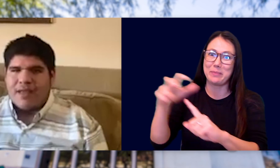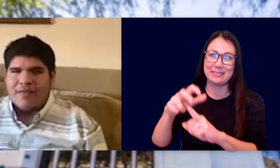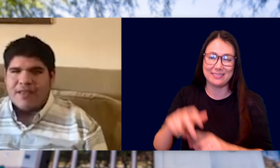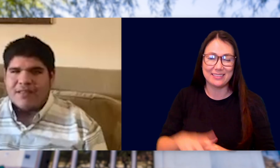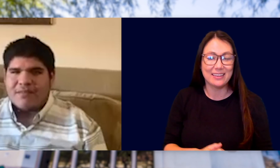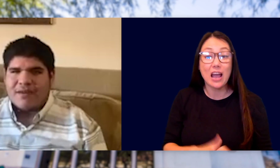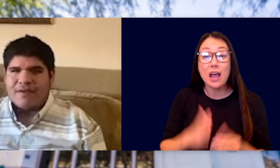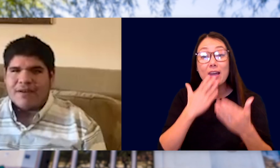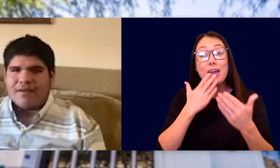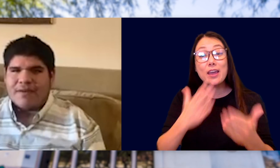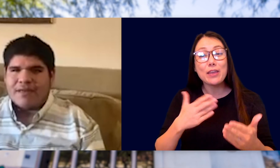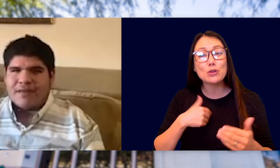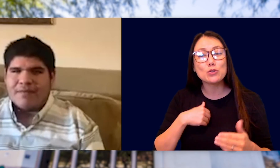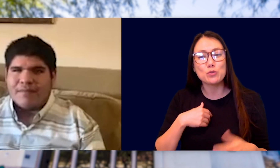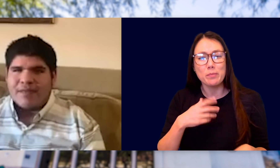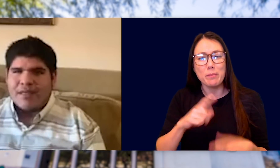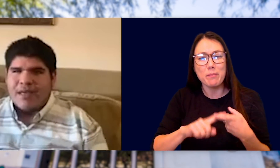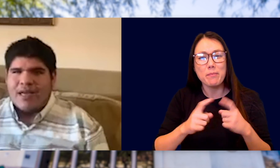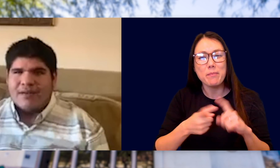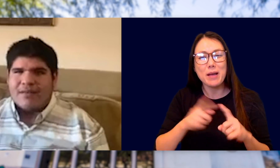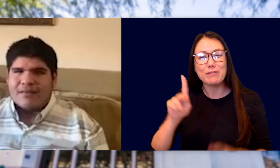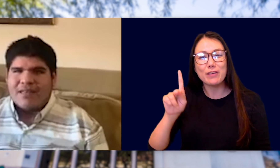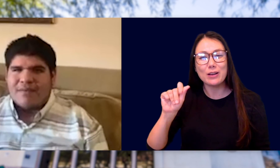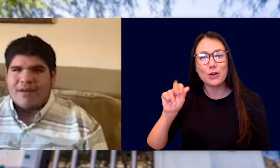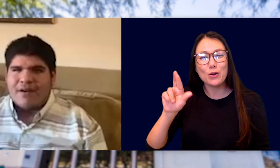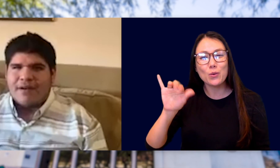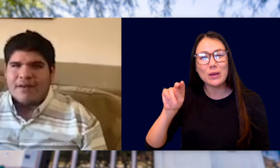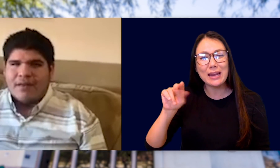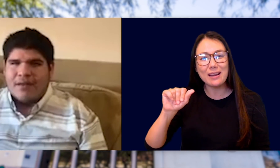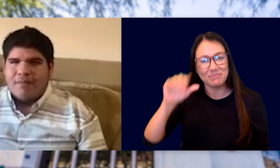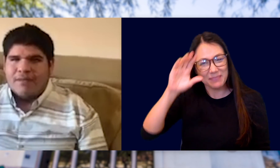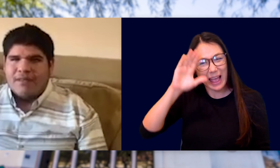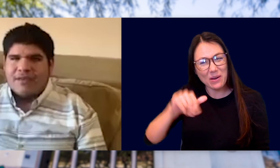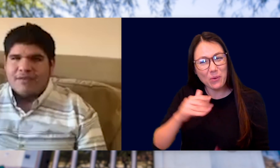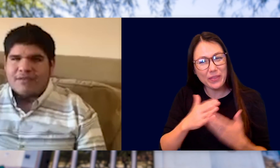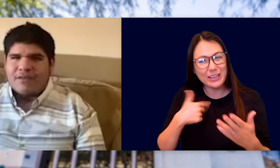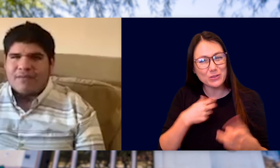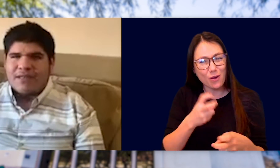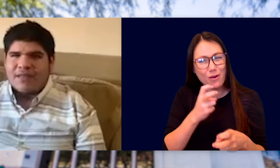AND THANK YOU TO MY FRIEND KARINA, I KNOW THINGS HAVE BEEN HARD, BUT THANK YOU FOR SHOWING ME